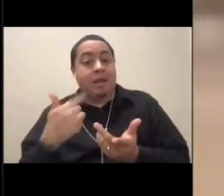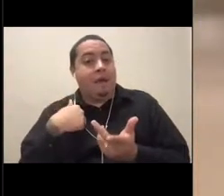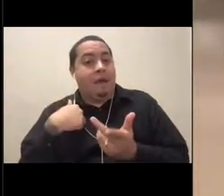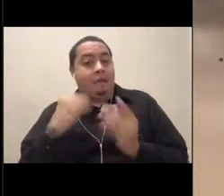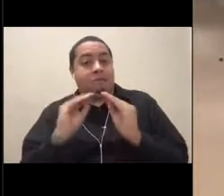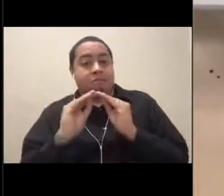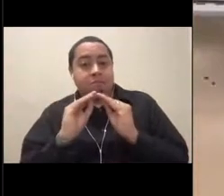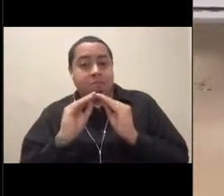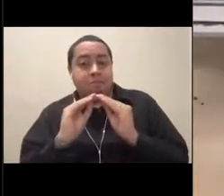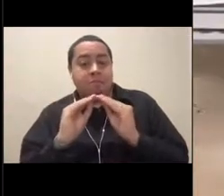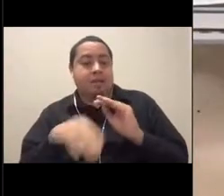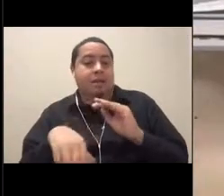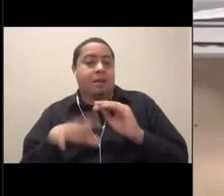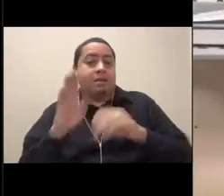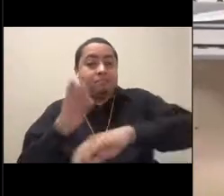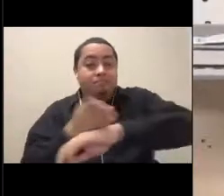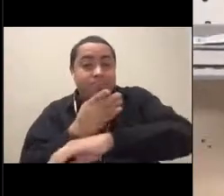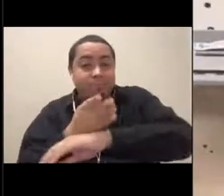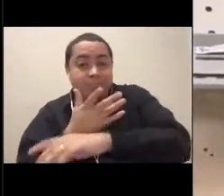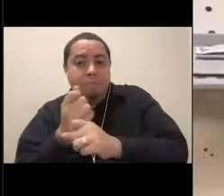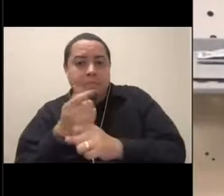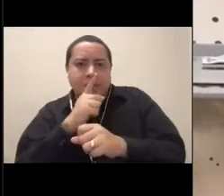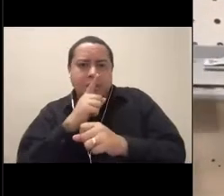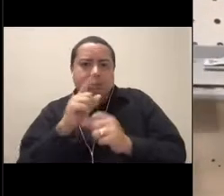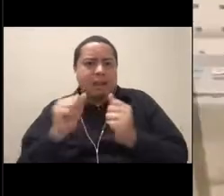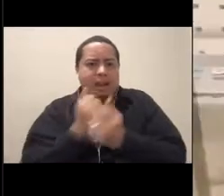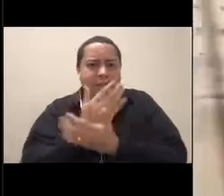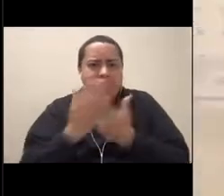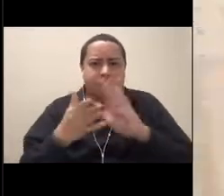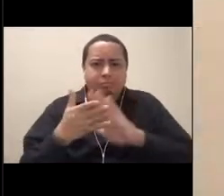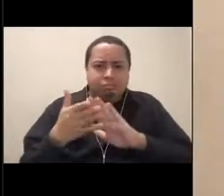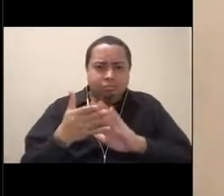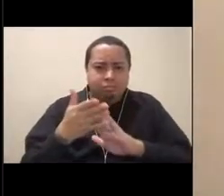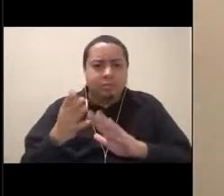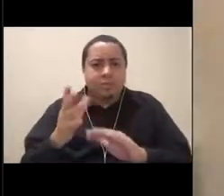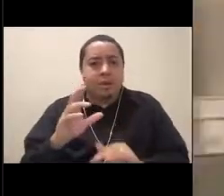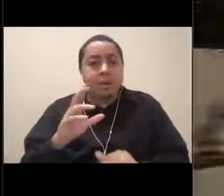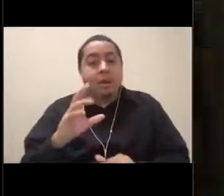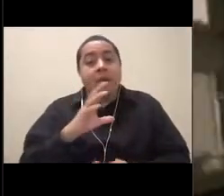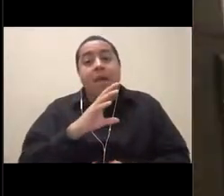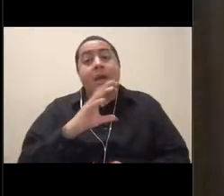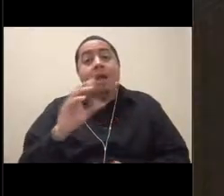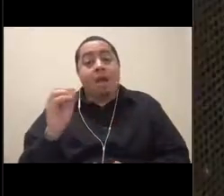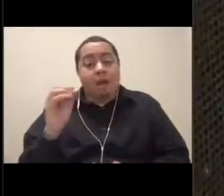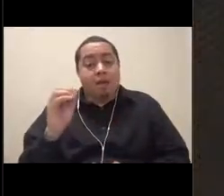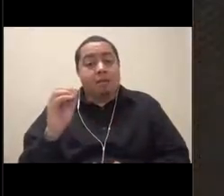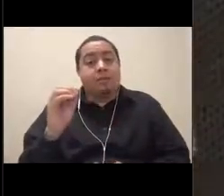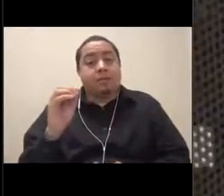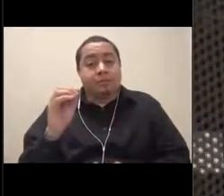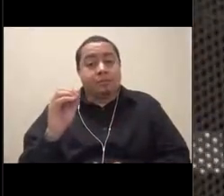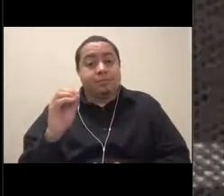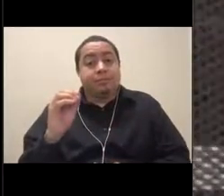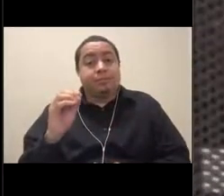that keeps our other exhibits running. And I'll just take this time to mention that even though you might not be interested